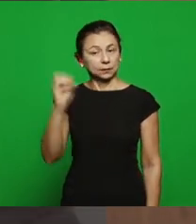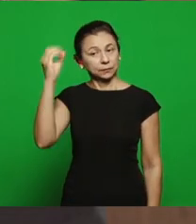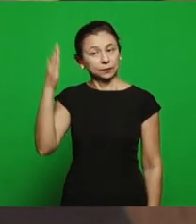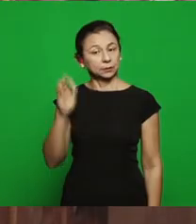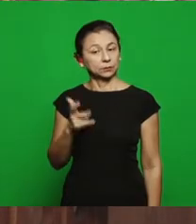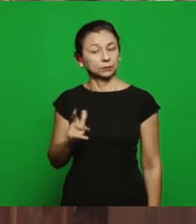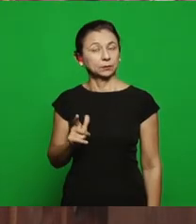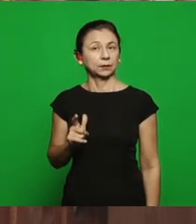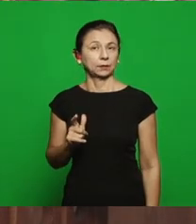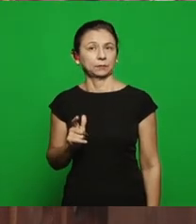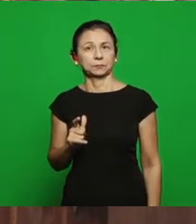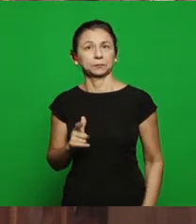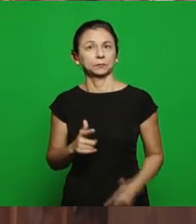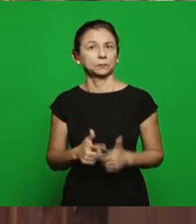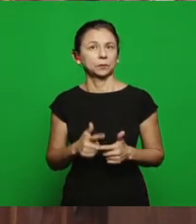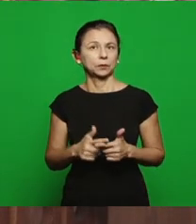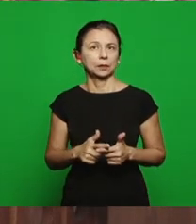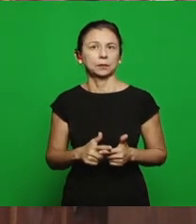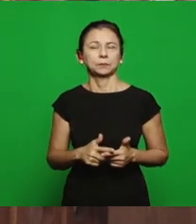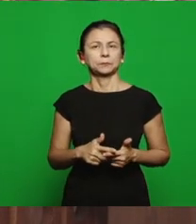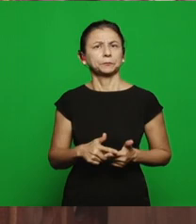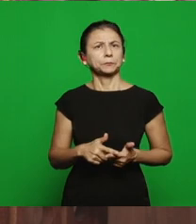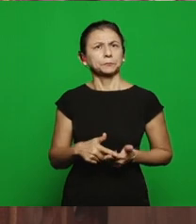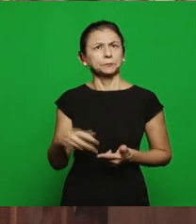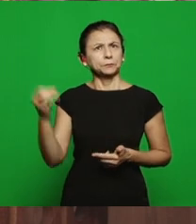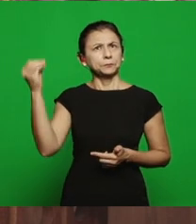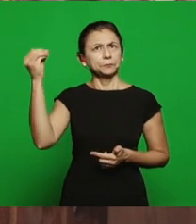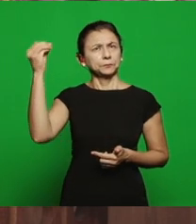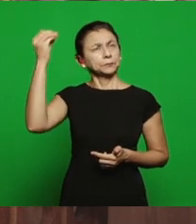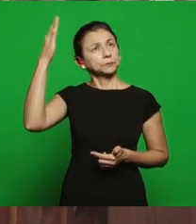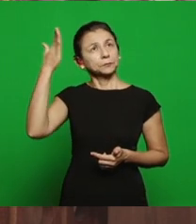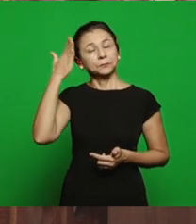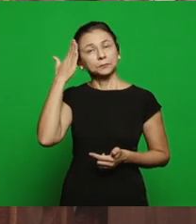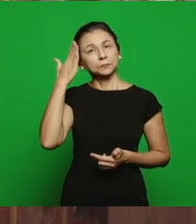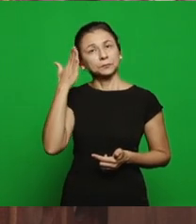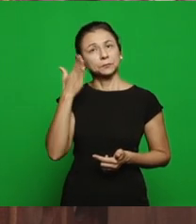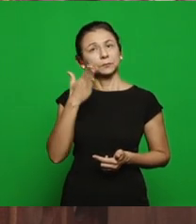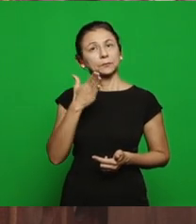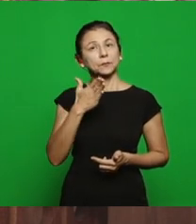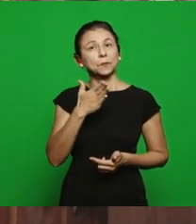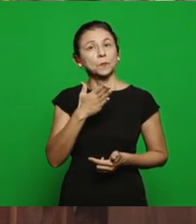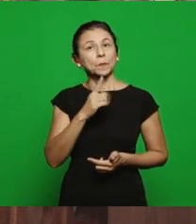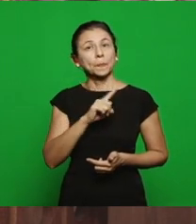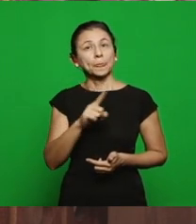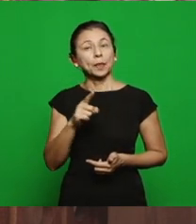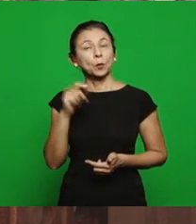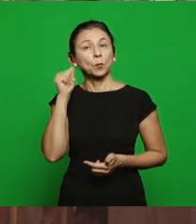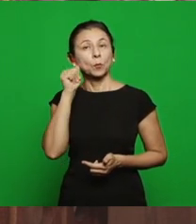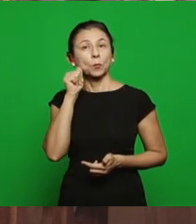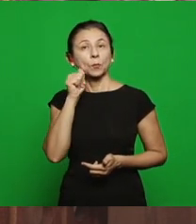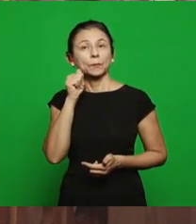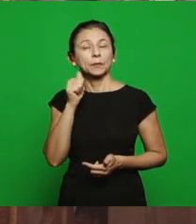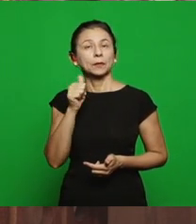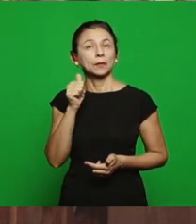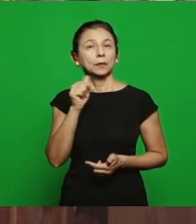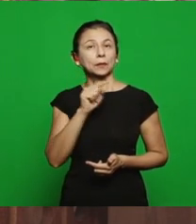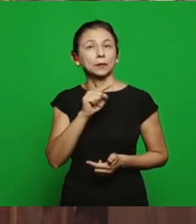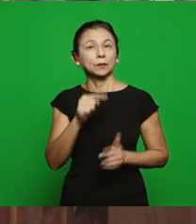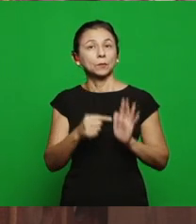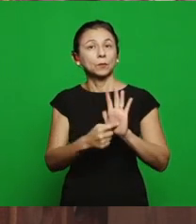the revelation isn’t talking about a woman is talking about a evil spirit that